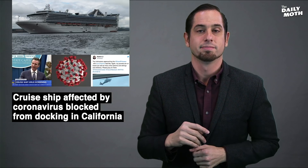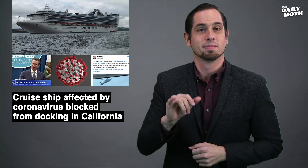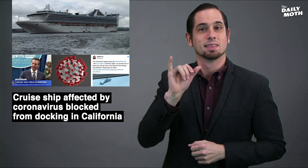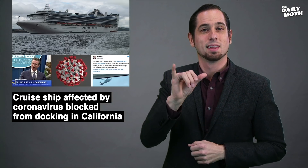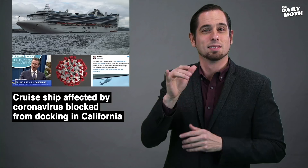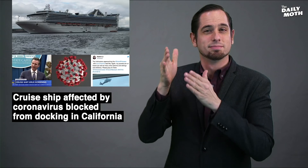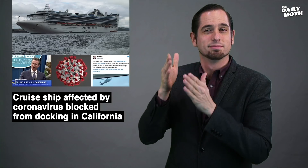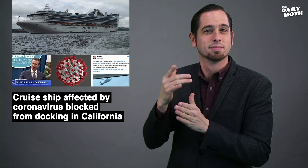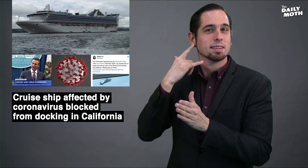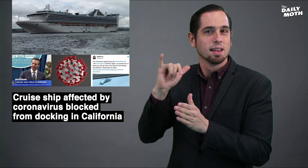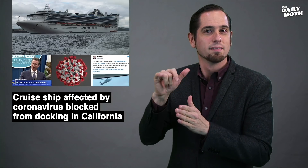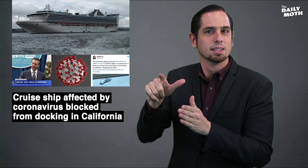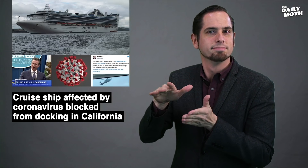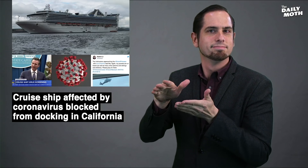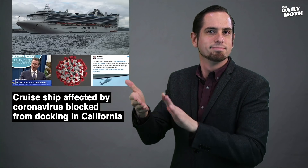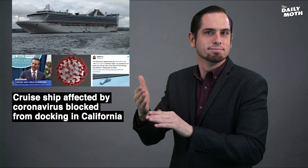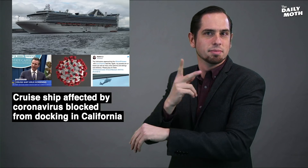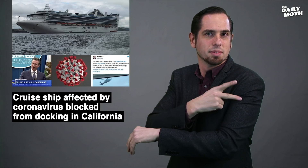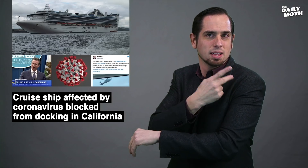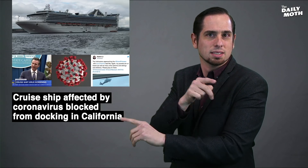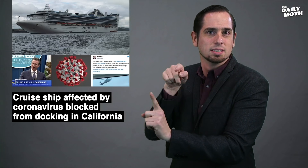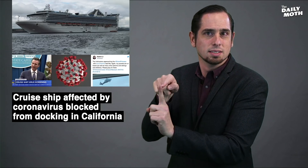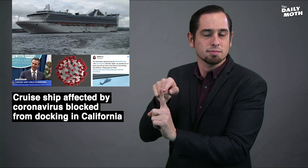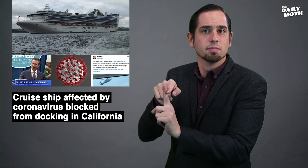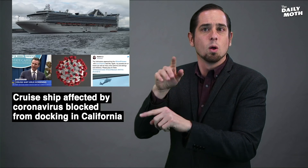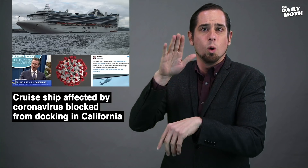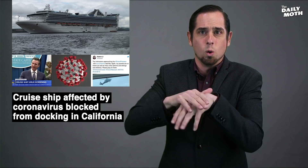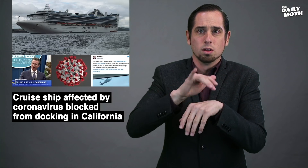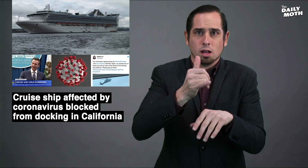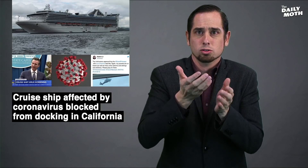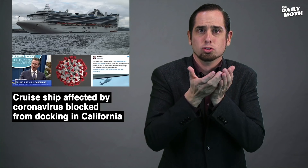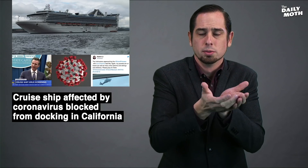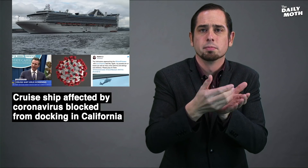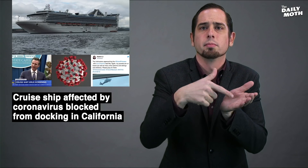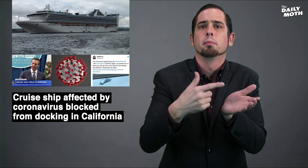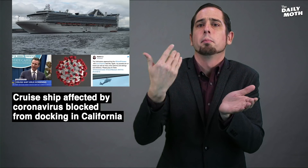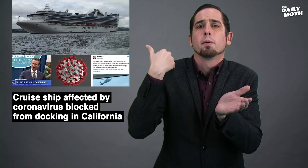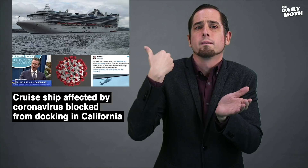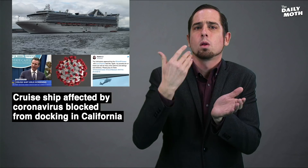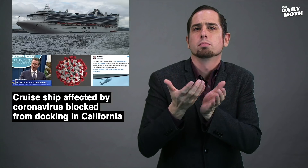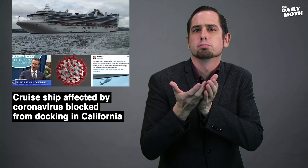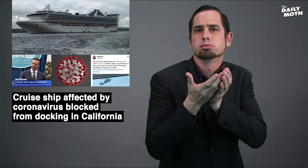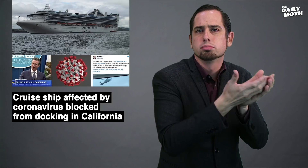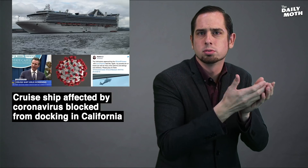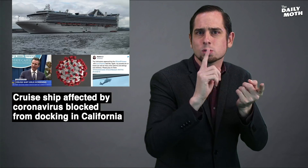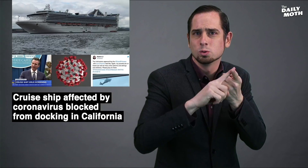The deceased California patient was on the ship when it was on